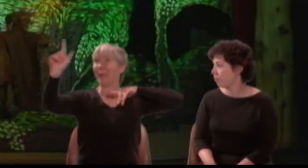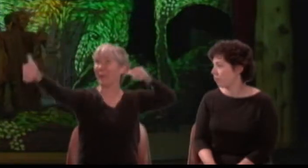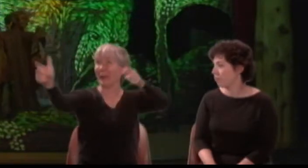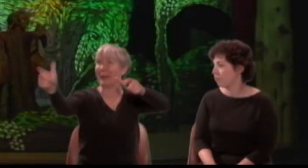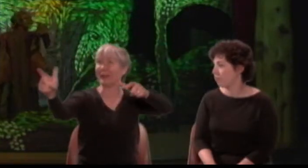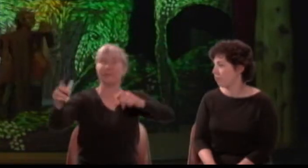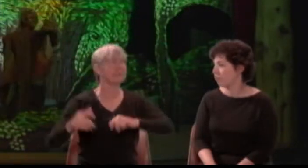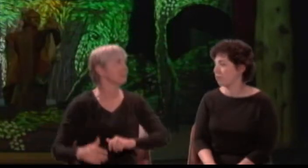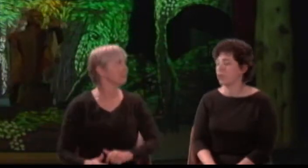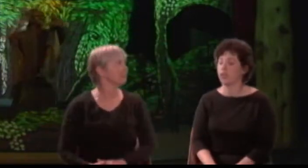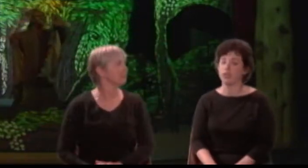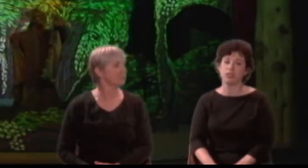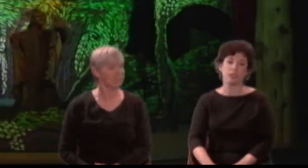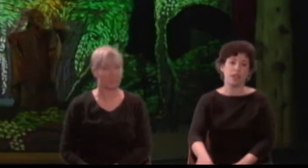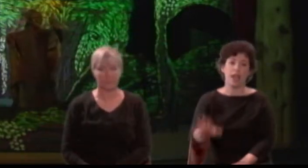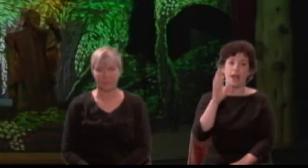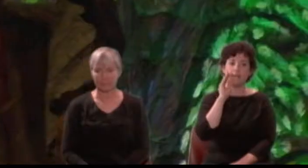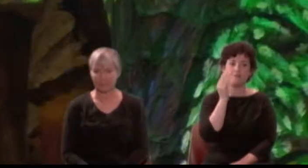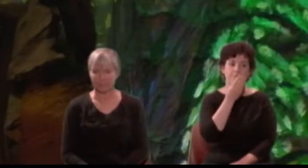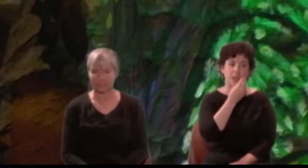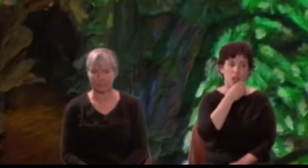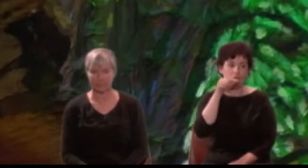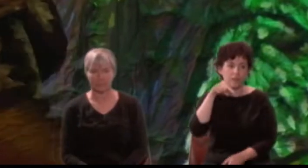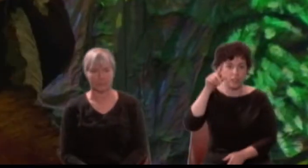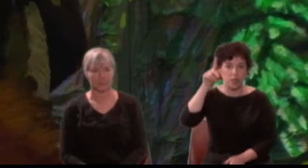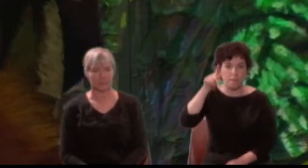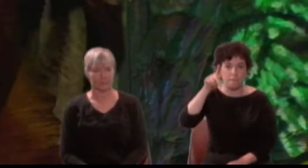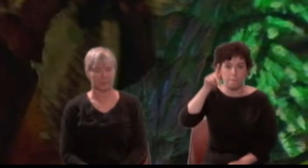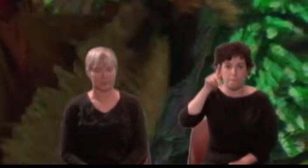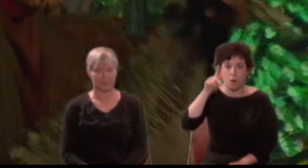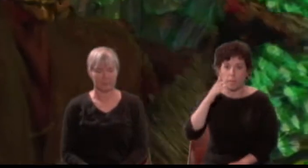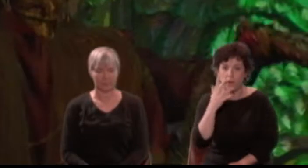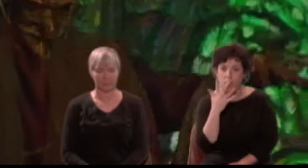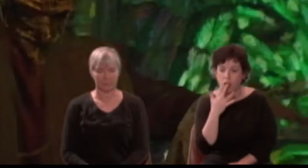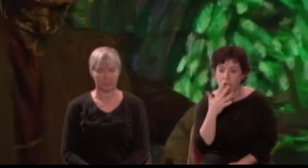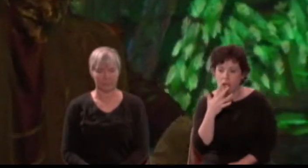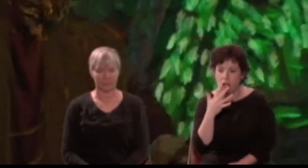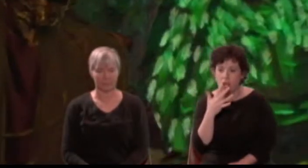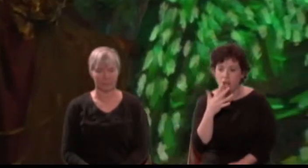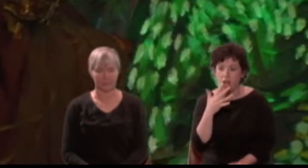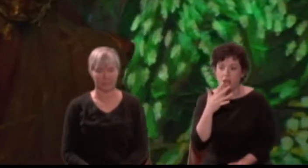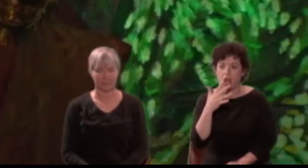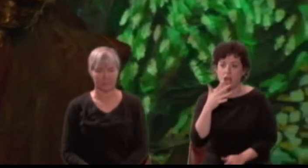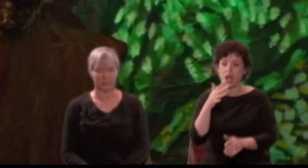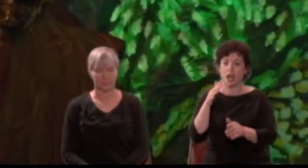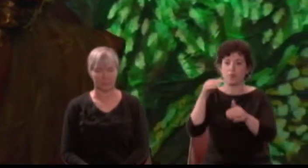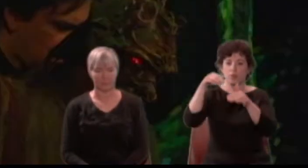Oberon: Flower of this purple dye, hit with Cupid's archery, sink in apple of his eye.